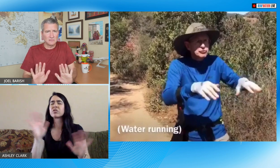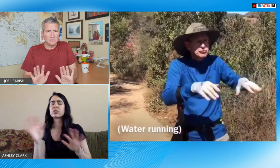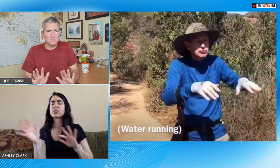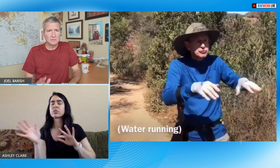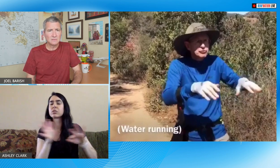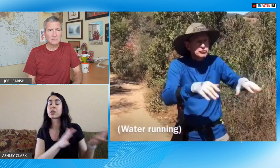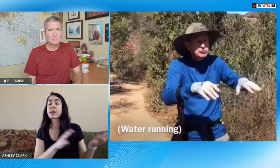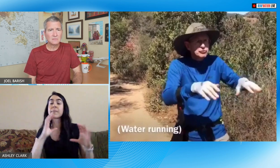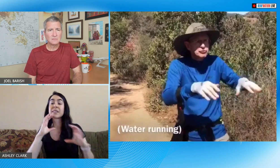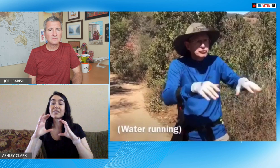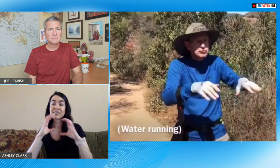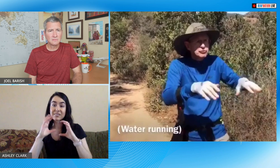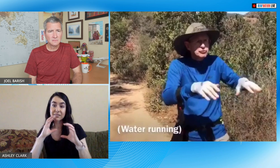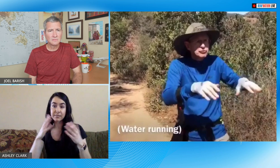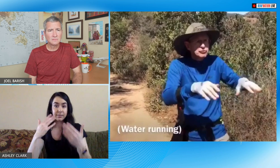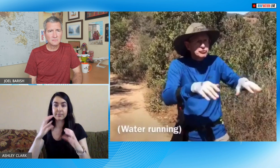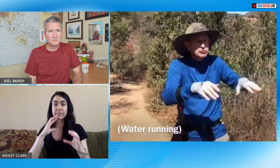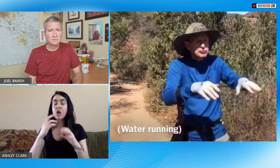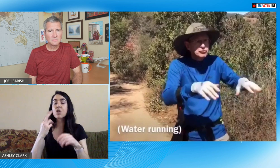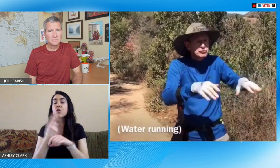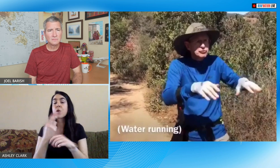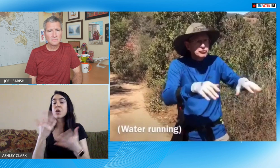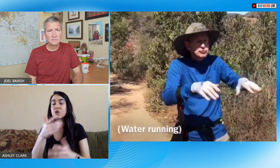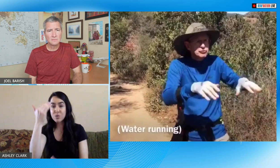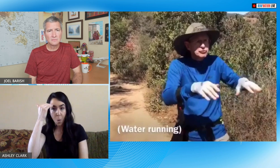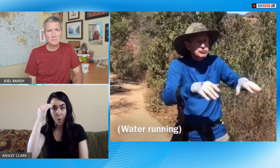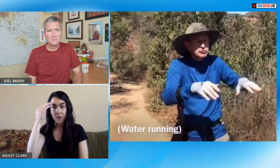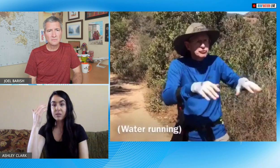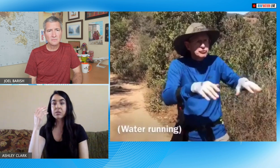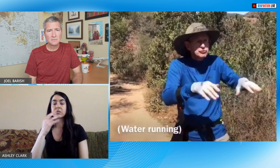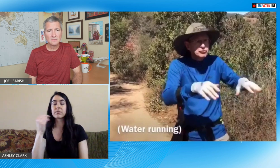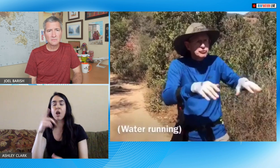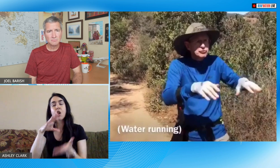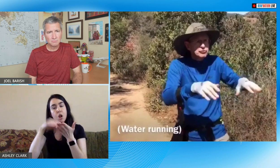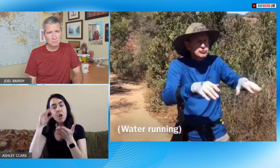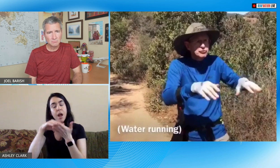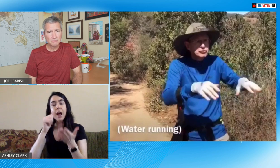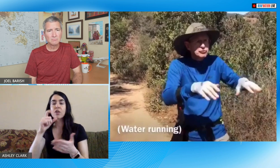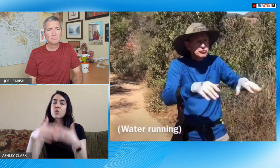about being perfect and being super fast and fluent the point is communication